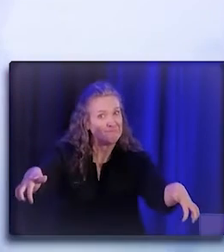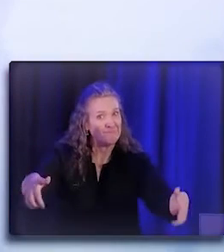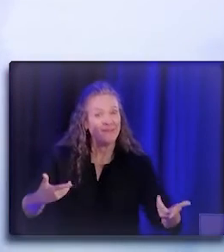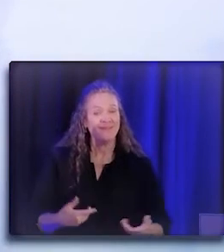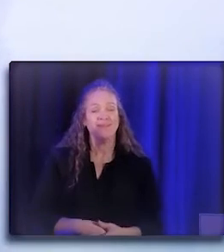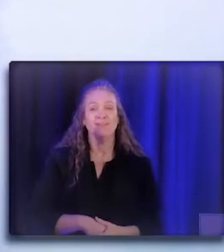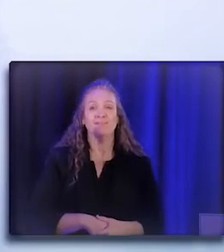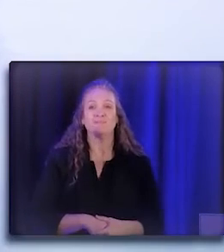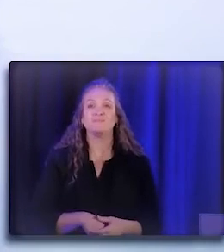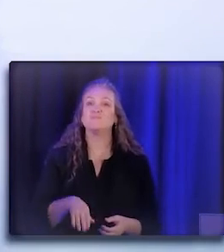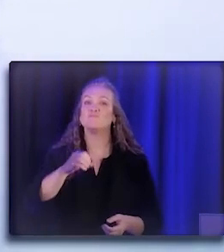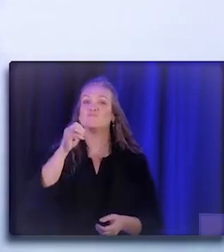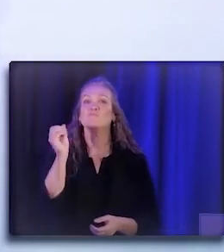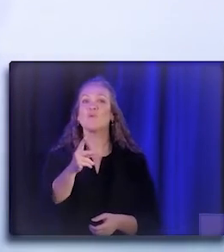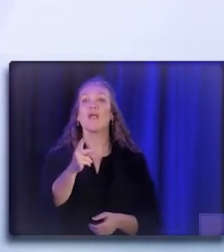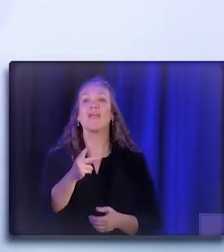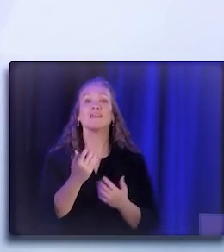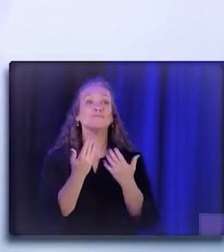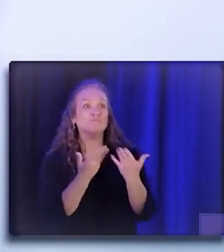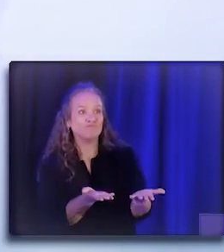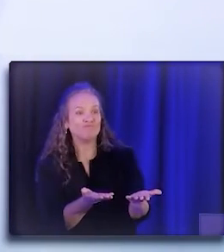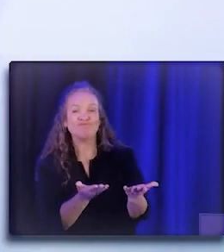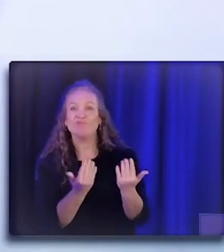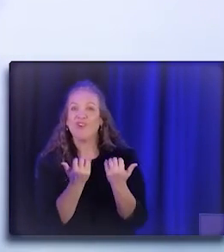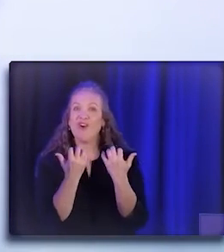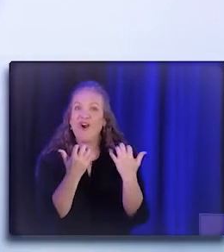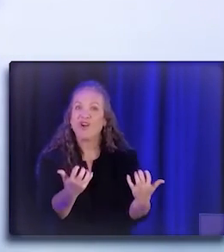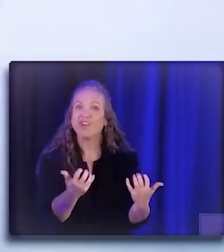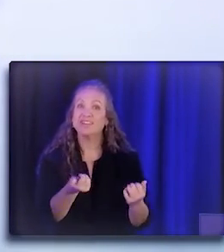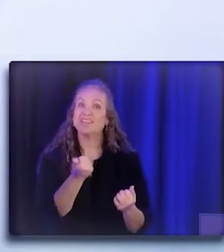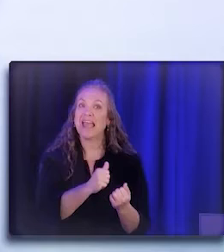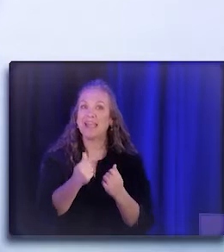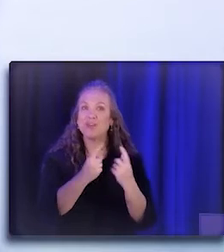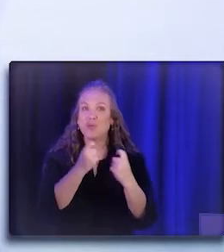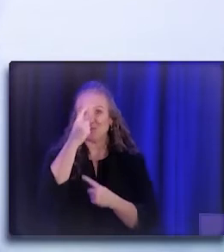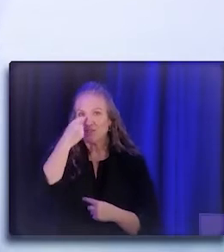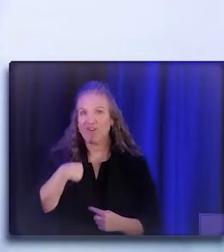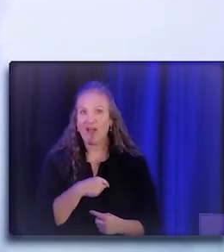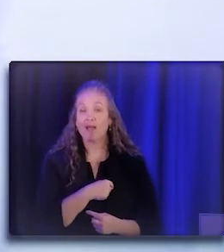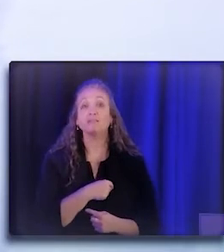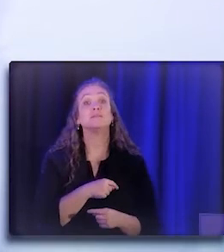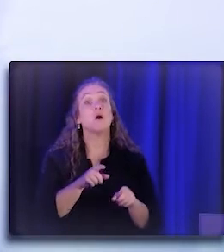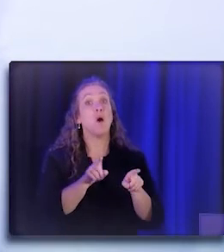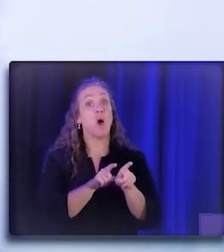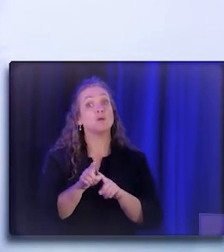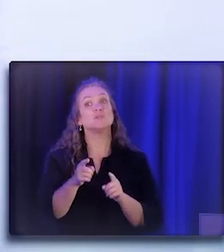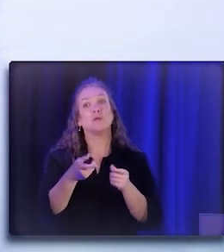Okay, audience, do you have any questions for us? And also we have been asked to slow down the pace